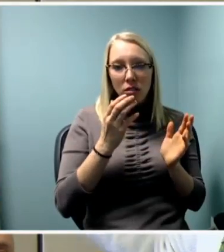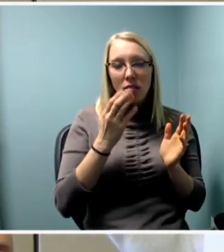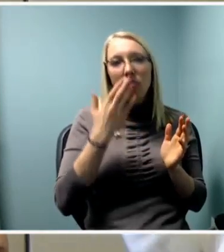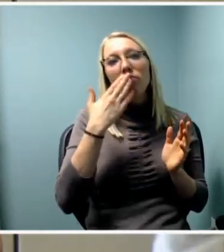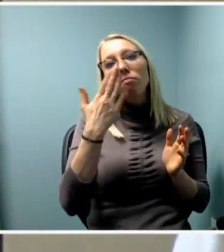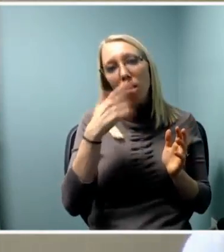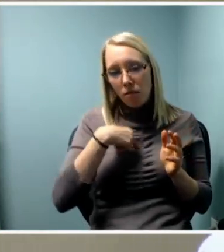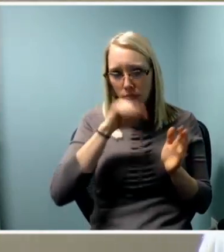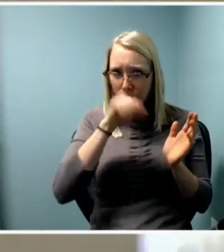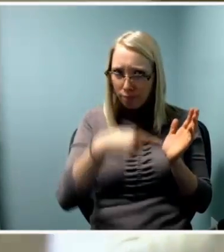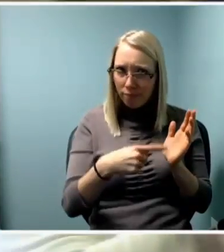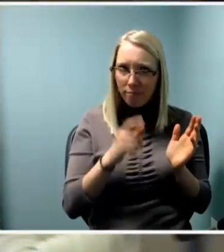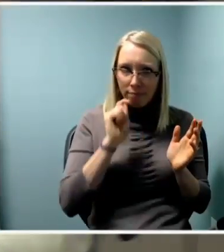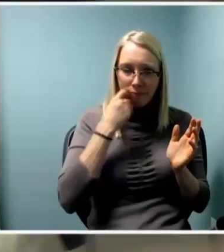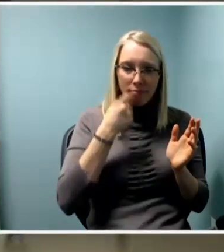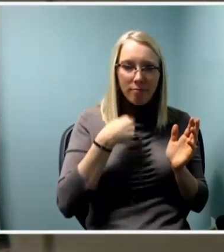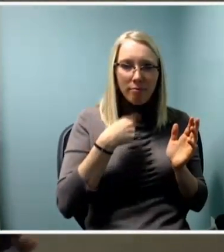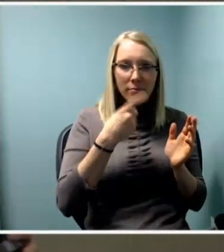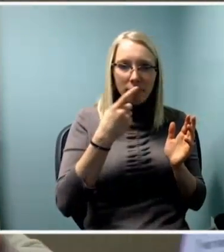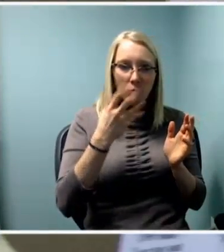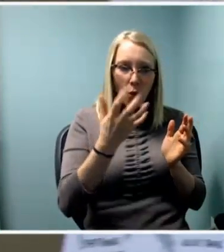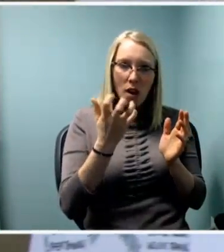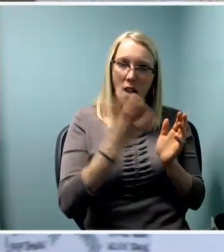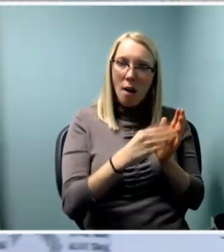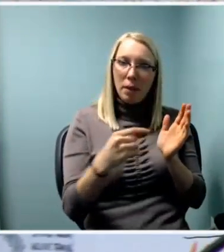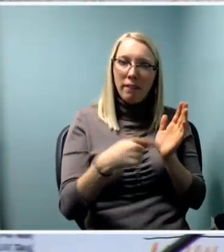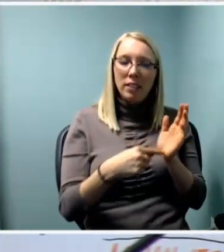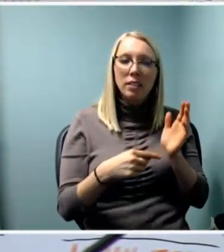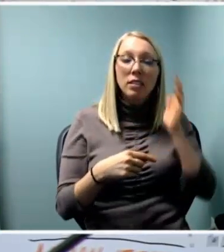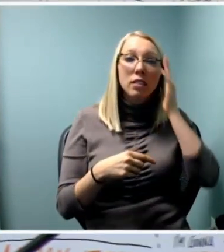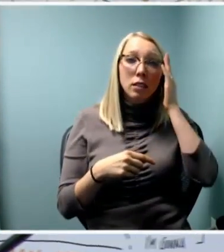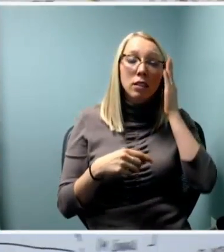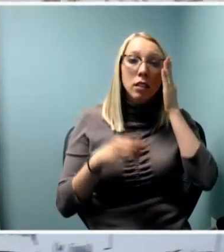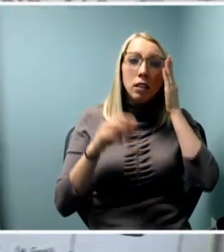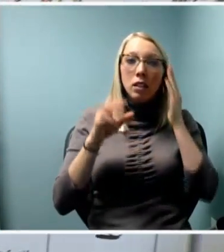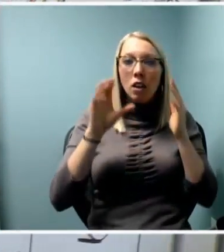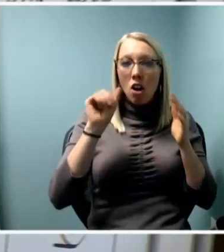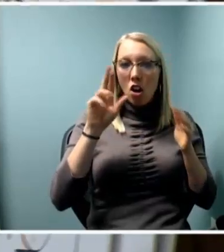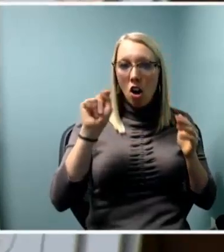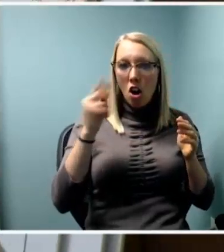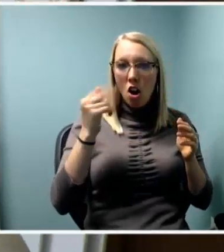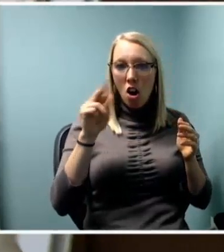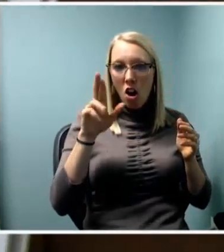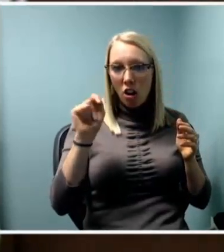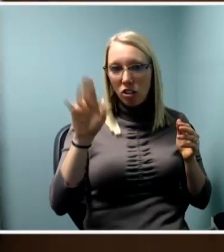(Ty) Yes, yes that's-- Carhartt Creative, you can find on the web.